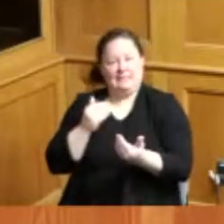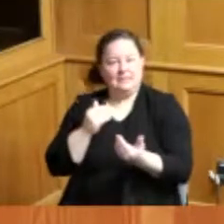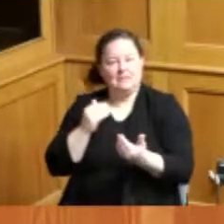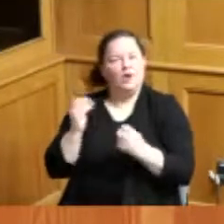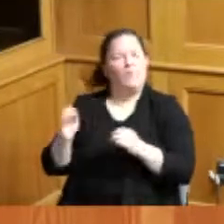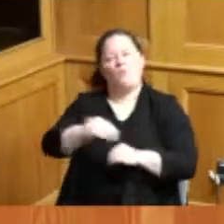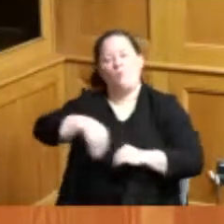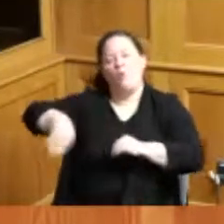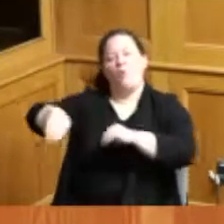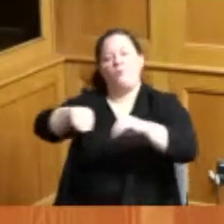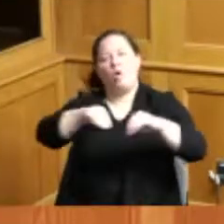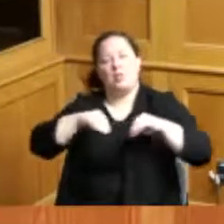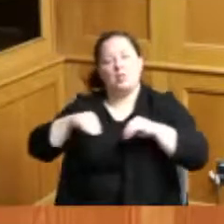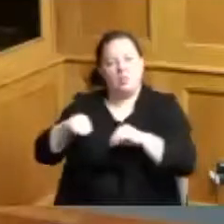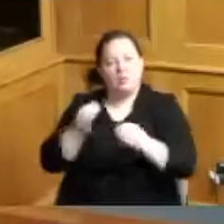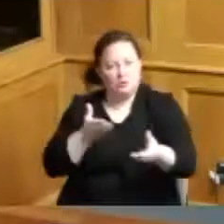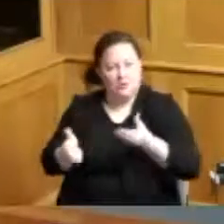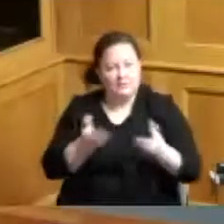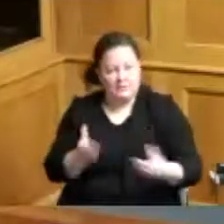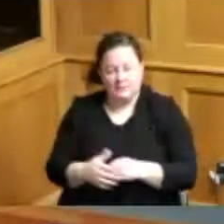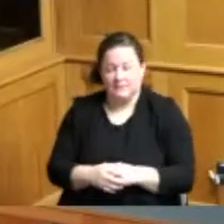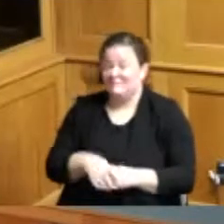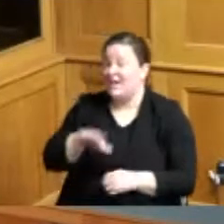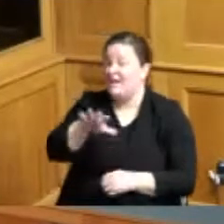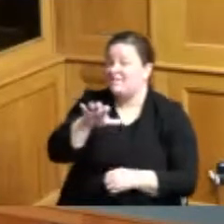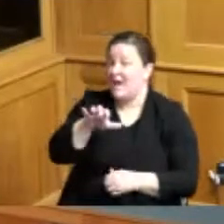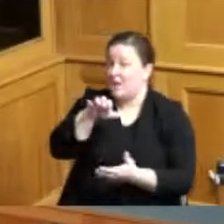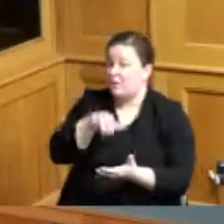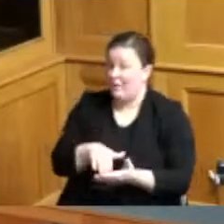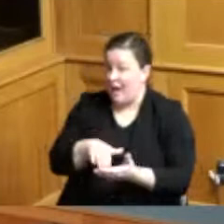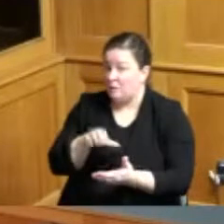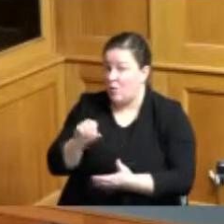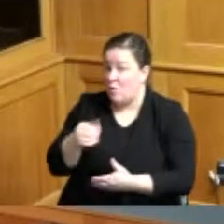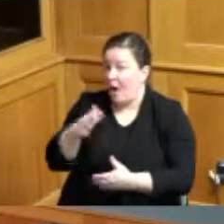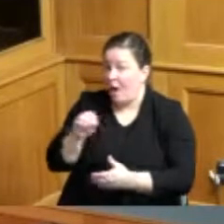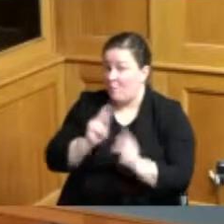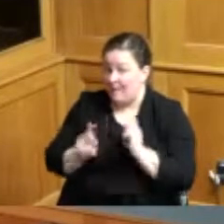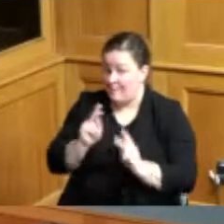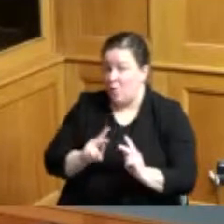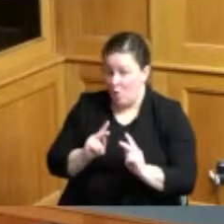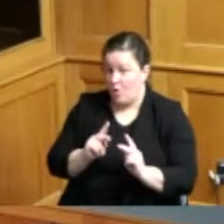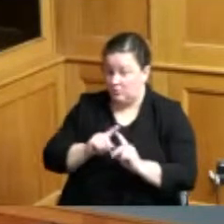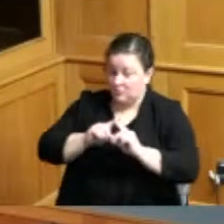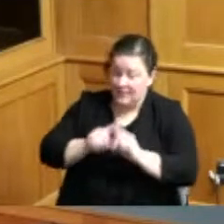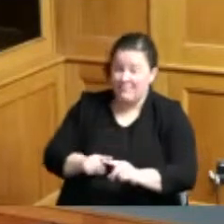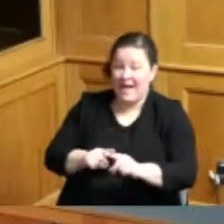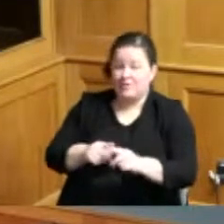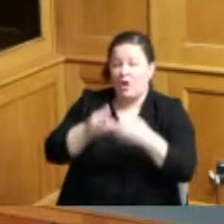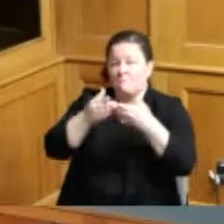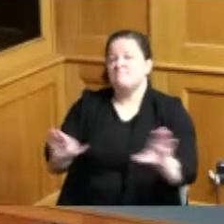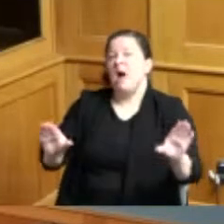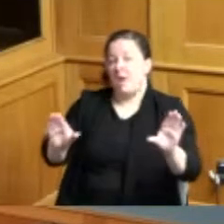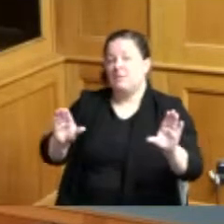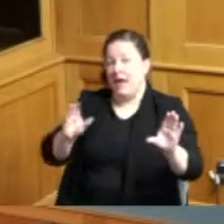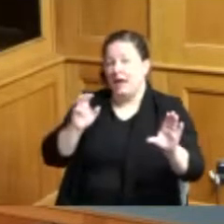whereas 500,000 Ohioans depend on public transit every day to get to work at medical appointments